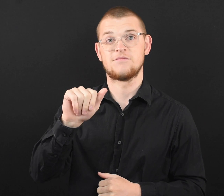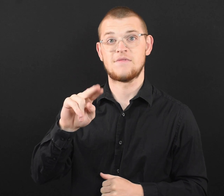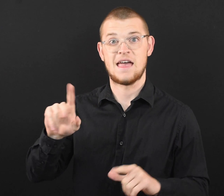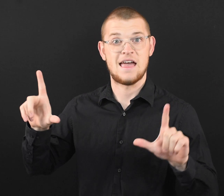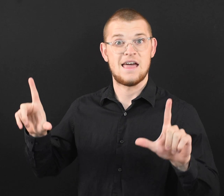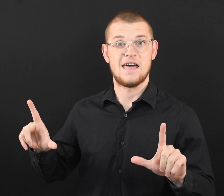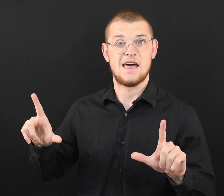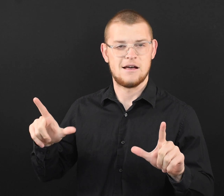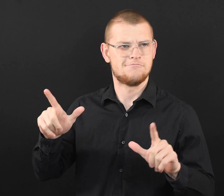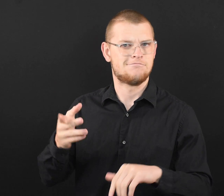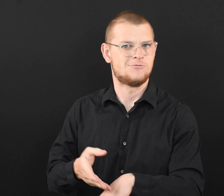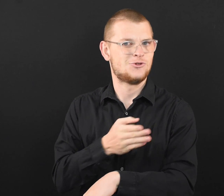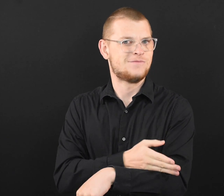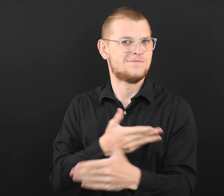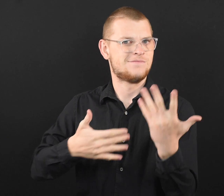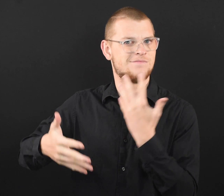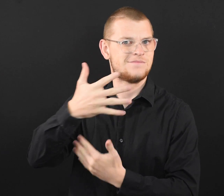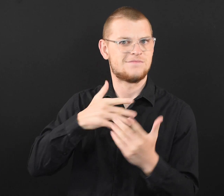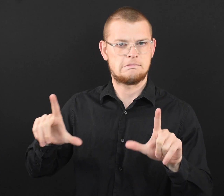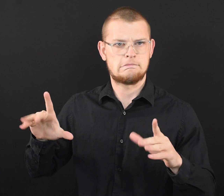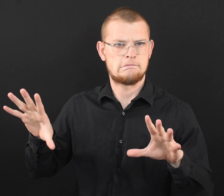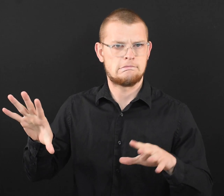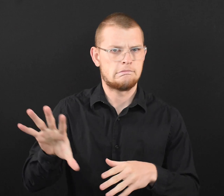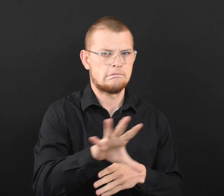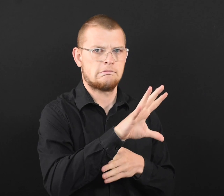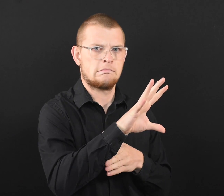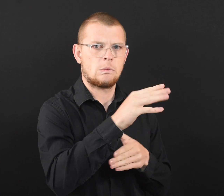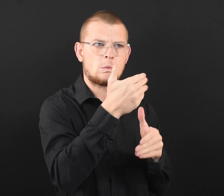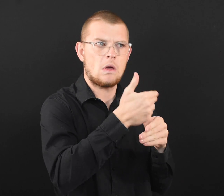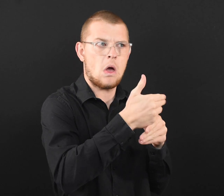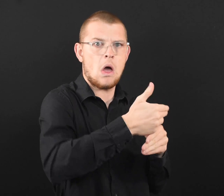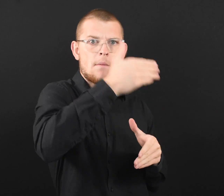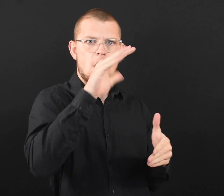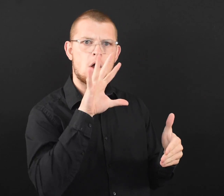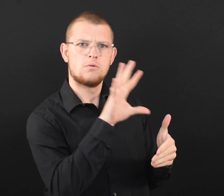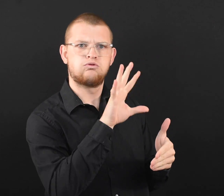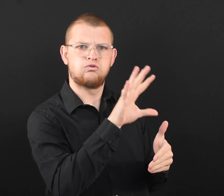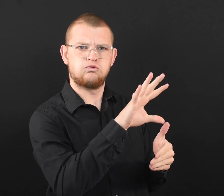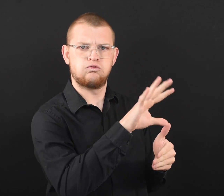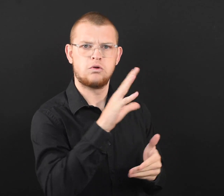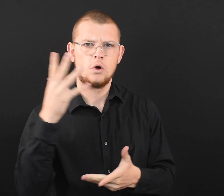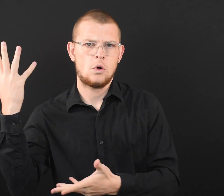Use fans to improve air flow. ● Place a fan as close as possible